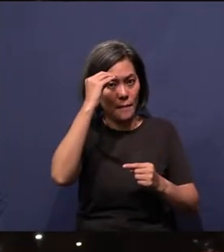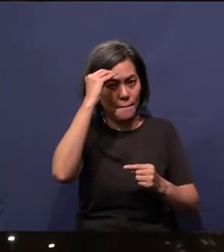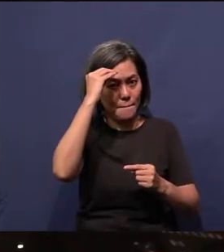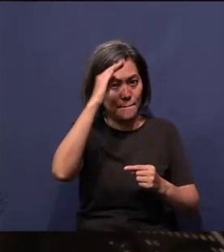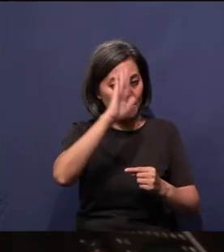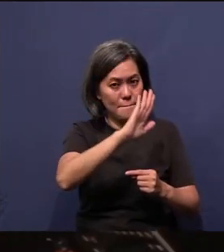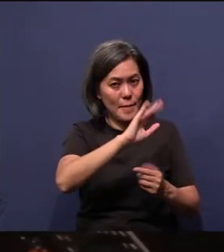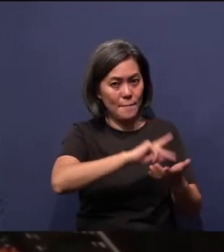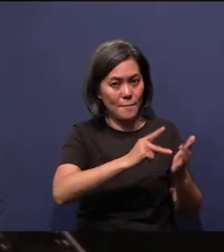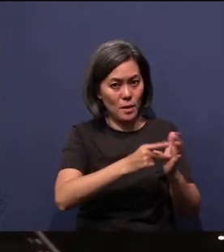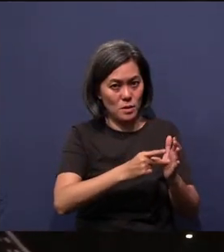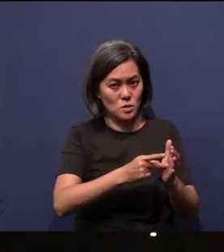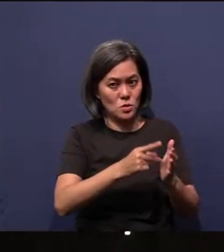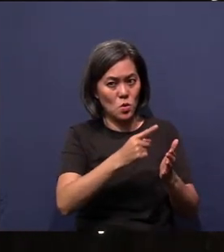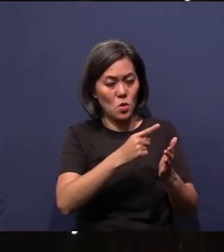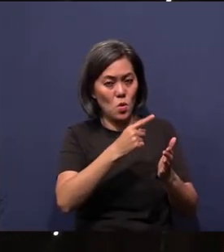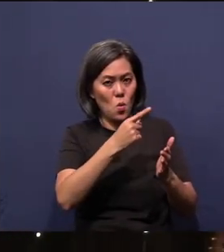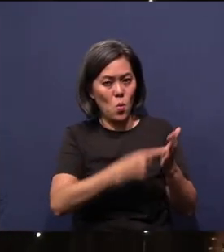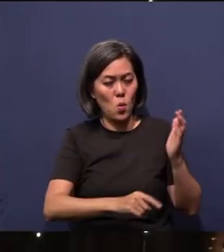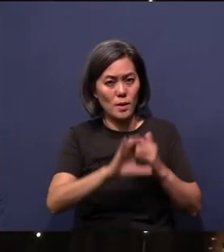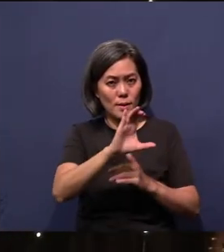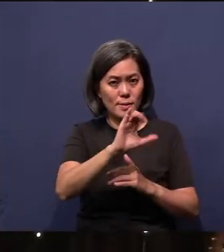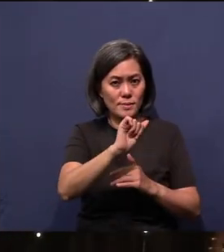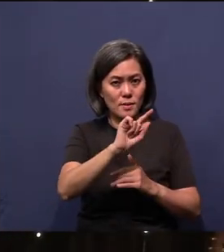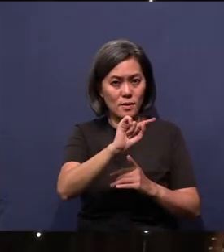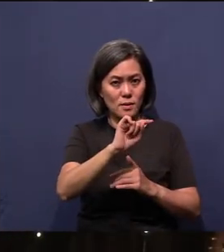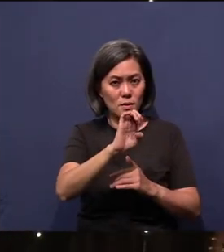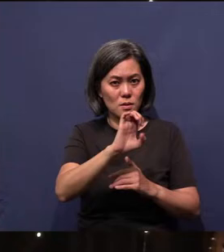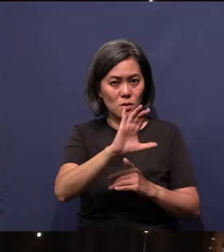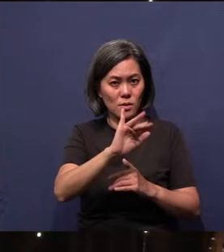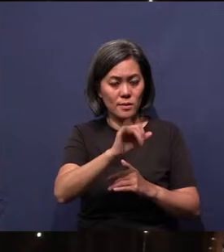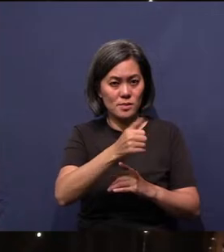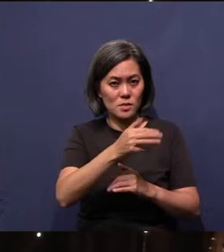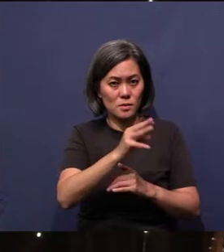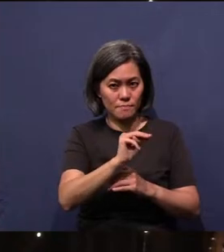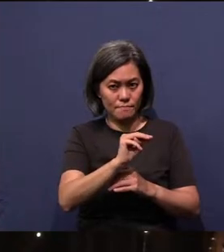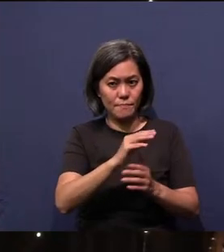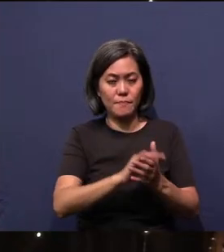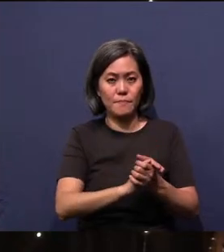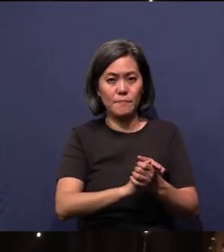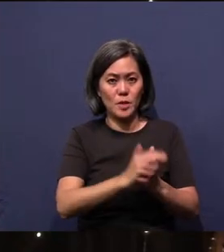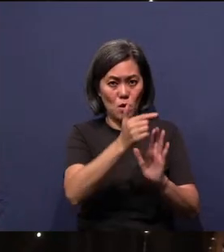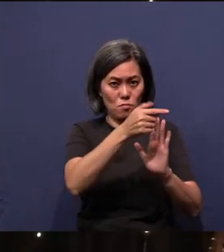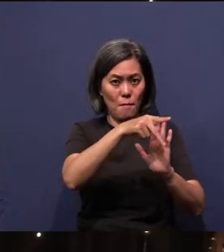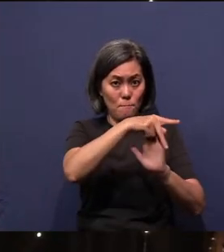And the Catechism says, the Westminster Shorter Catechism says, "What is the chief